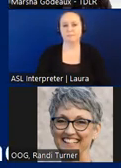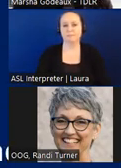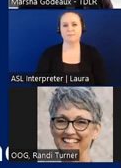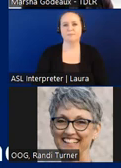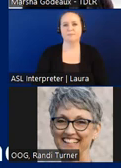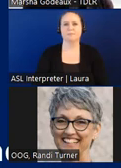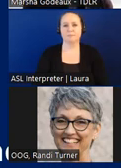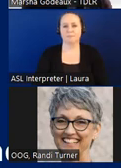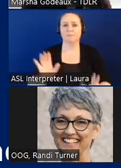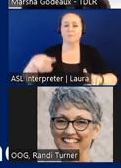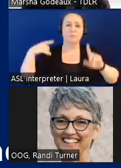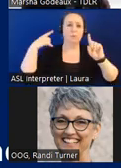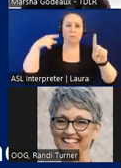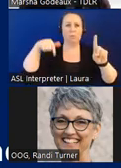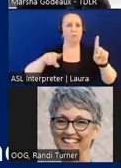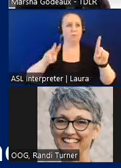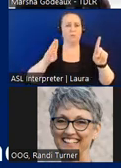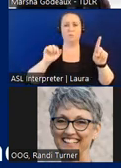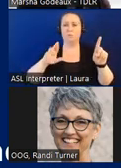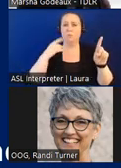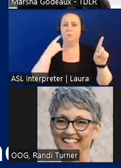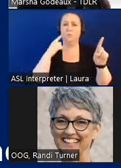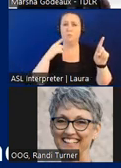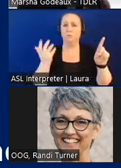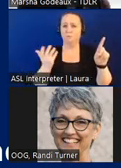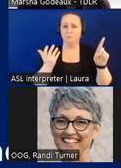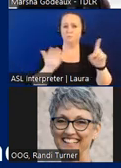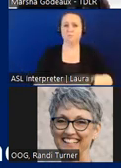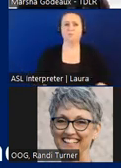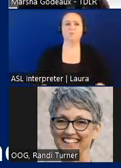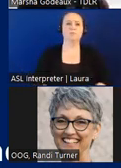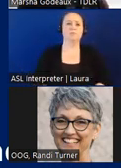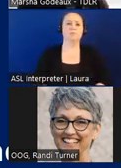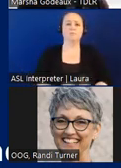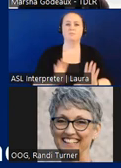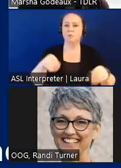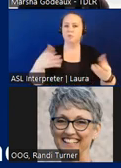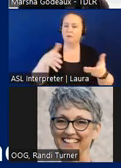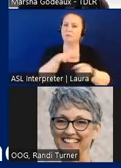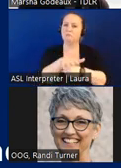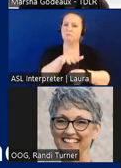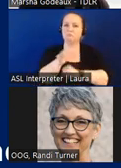The goal of this webinar is to provide sufficient knowledge to be able to tell